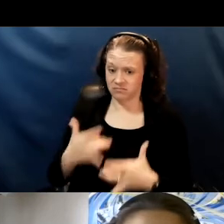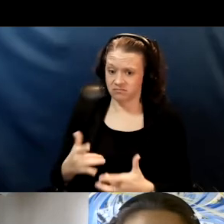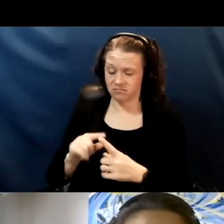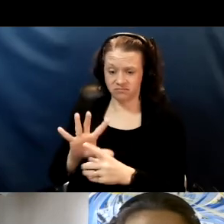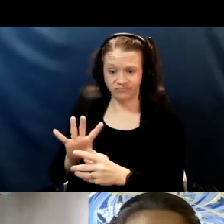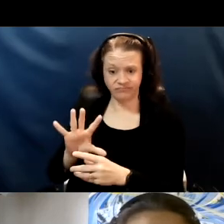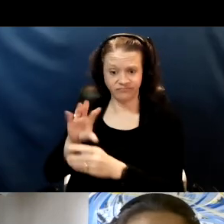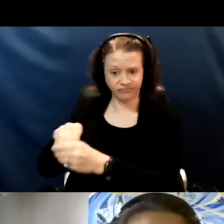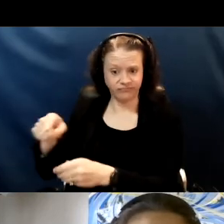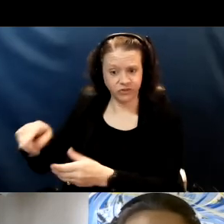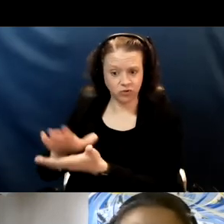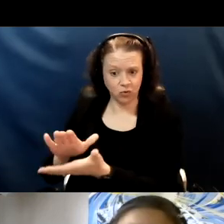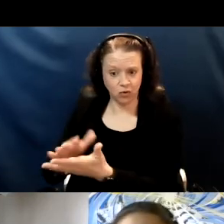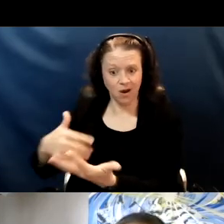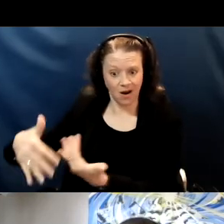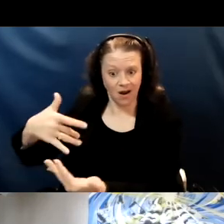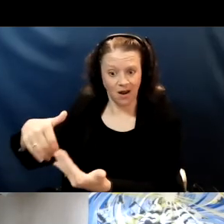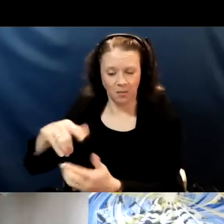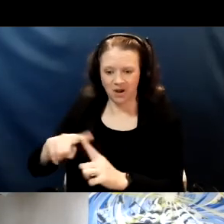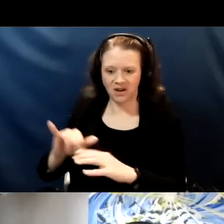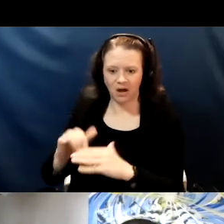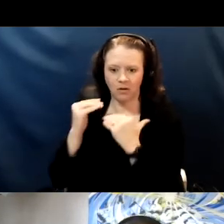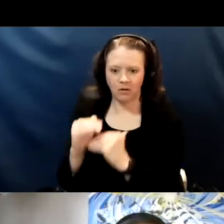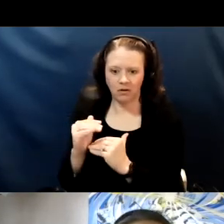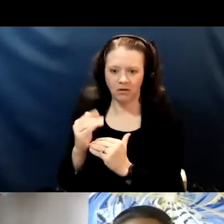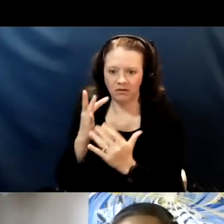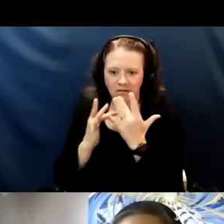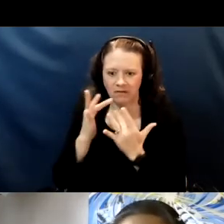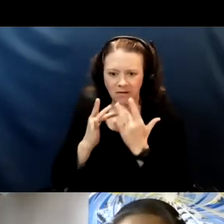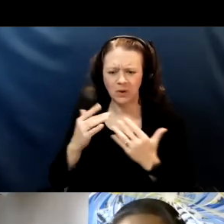And so we are very much here talking about safety